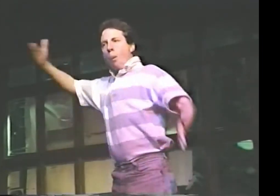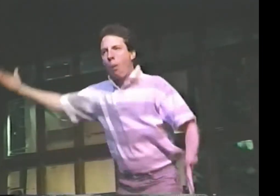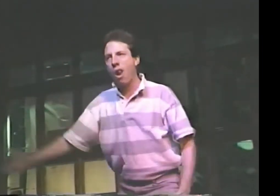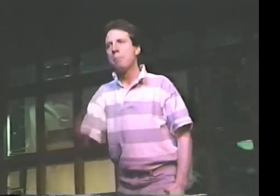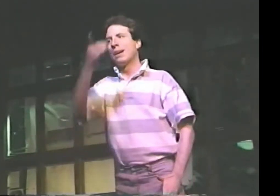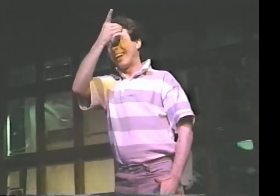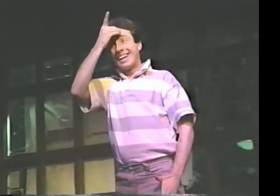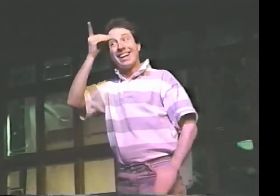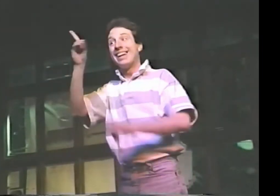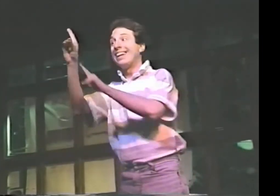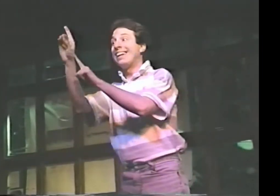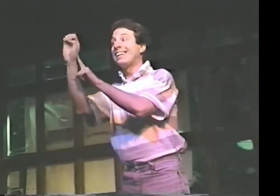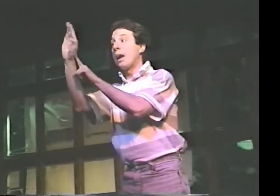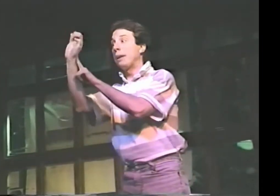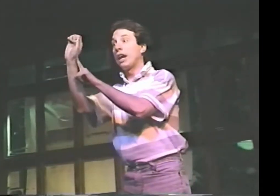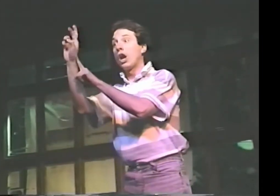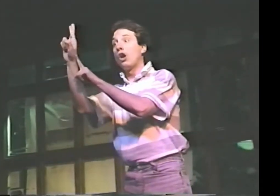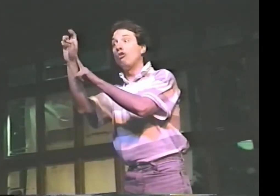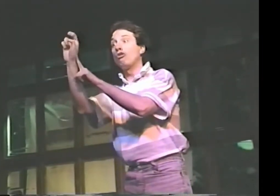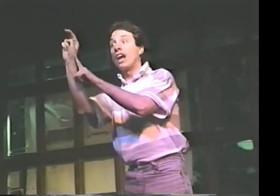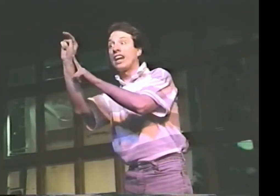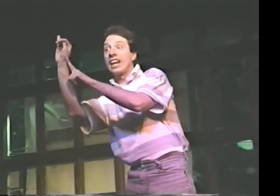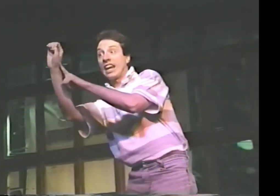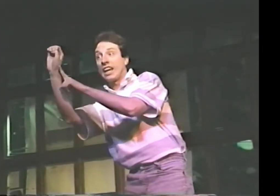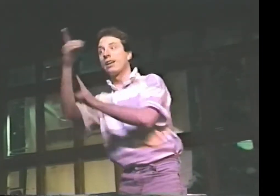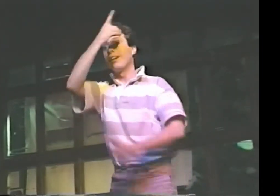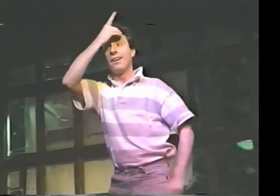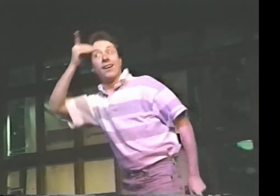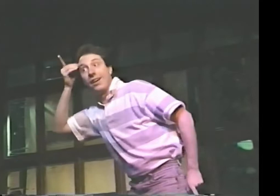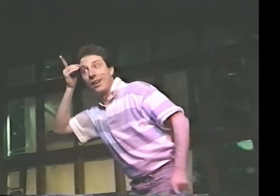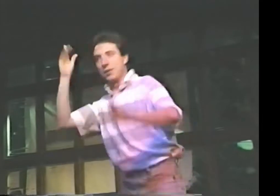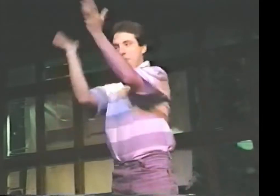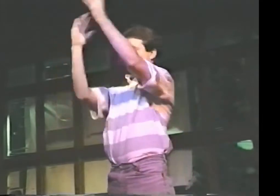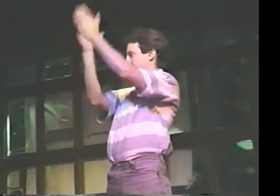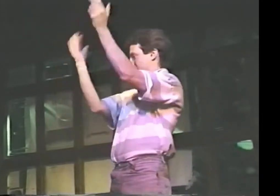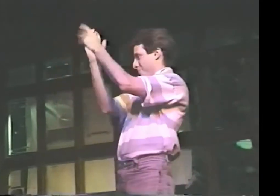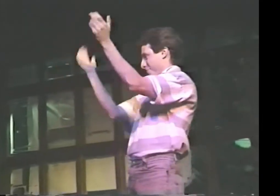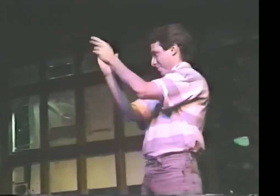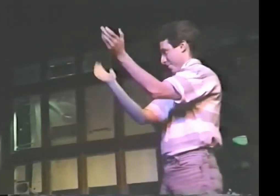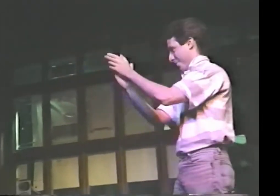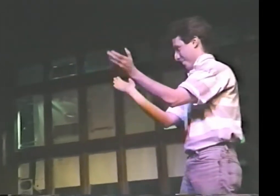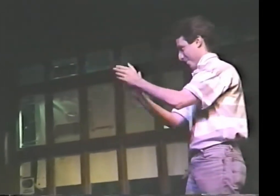NOW, HELP ME WELCOME DEBBIE RENNIE! DEBBIE! ALL RIGHT!